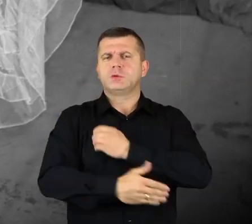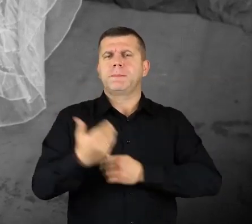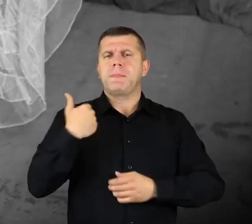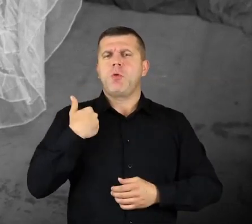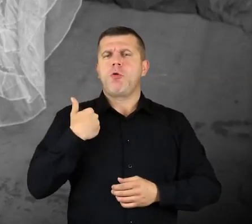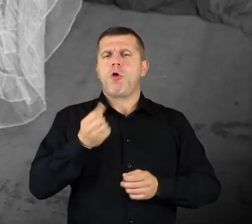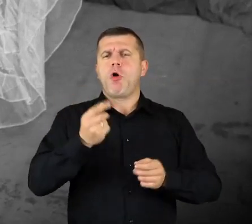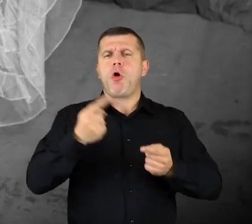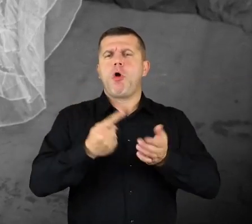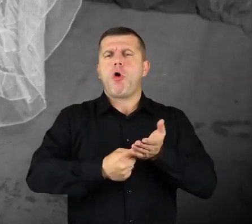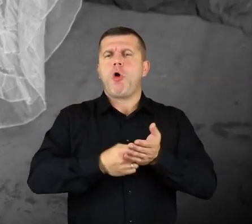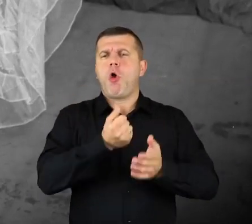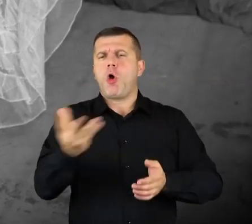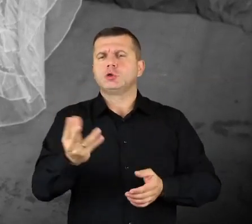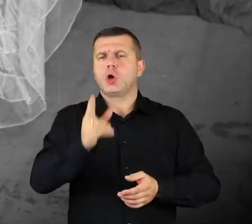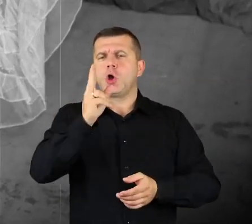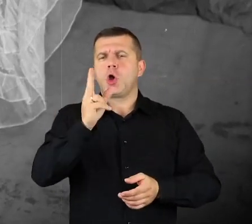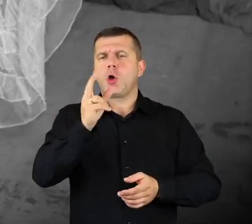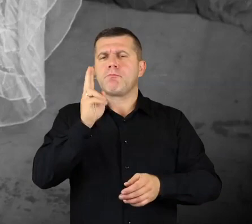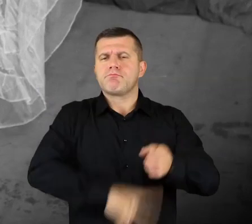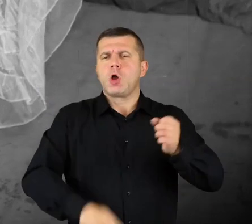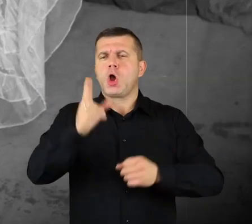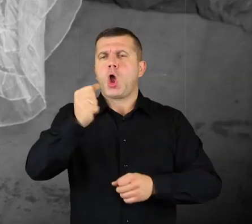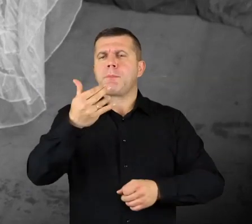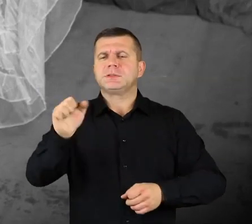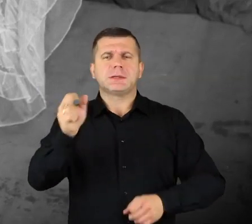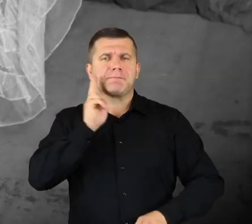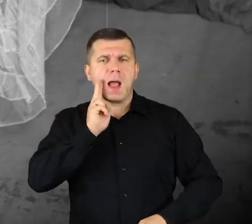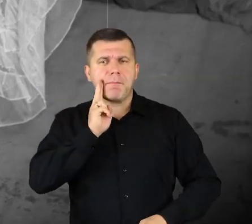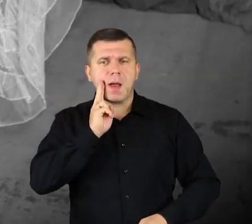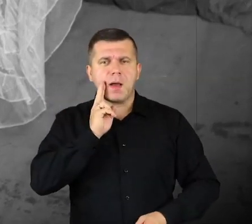Last thing was an episode of “Komisarz Mama”.